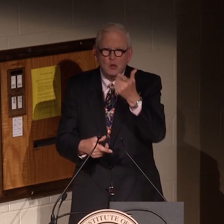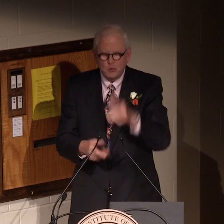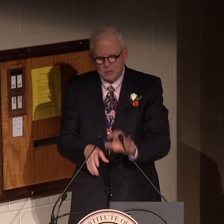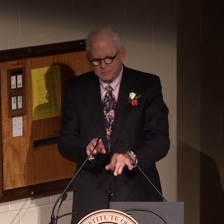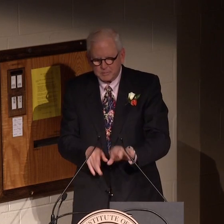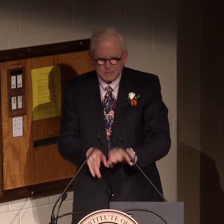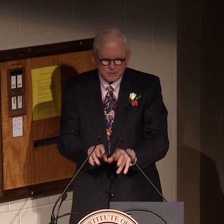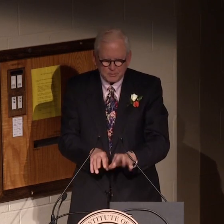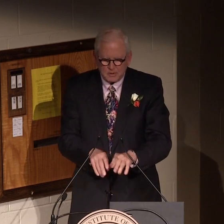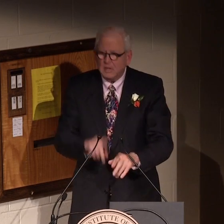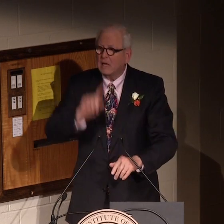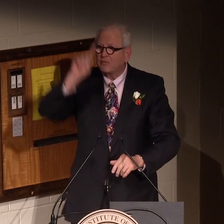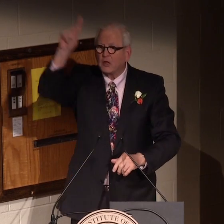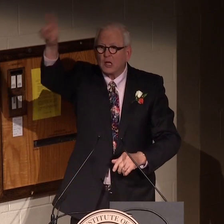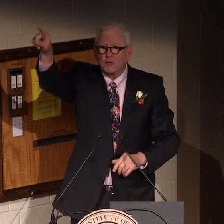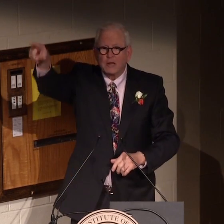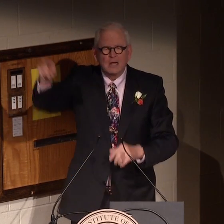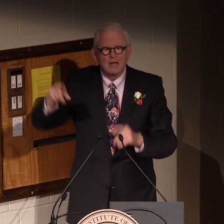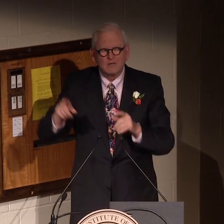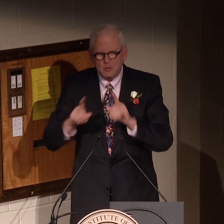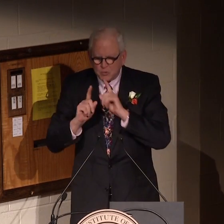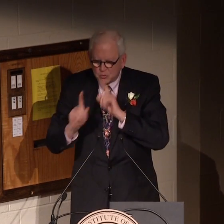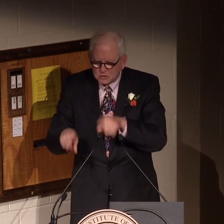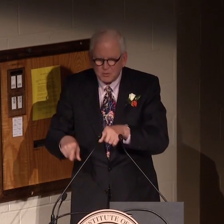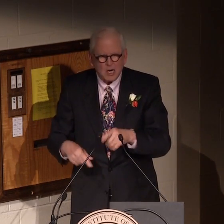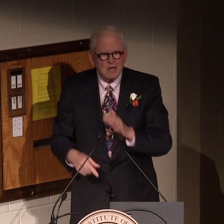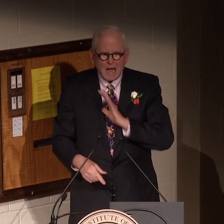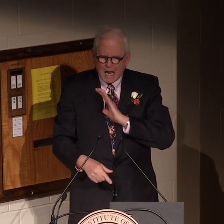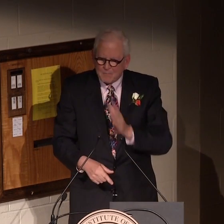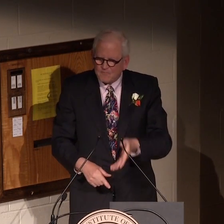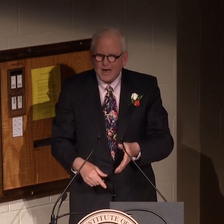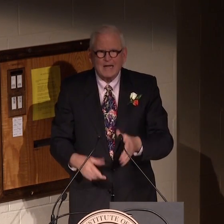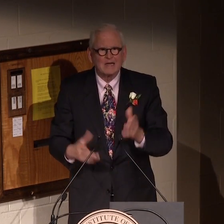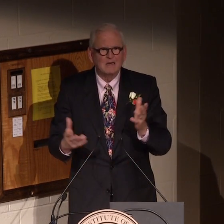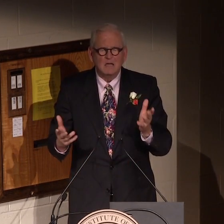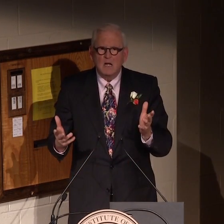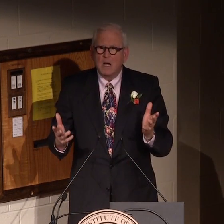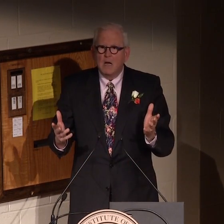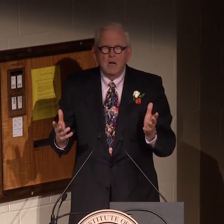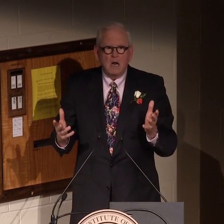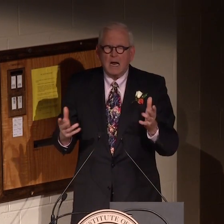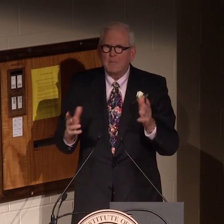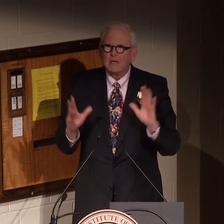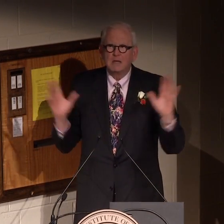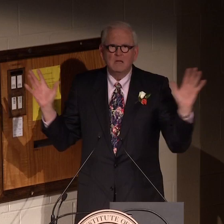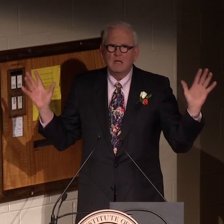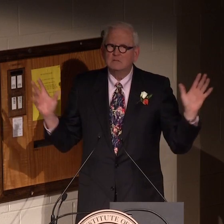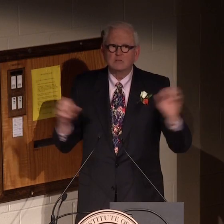and tie -- I demonstrated, "Hi, Gene, how are you?" And Gene would respond, "I'm fine."